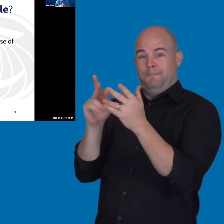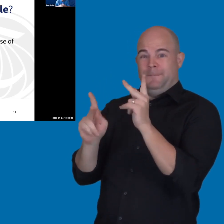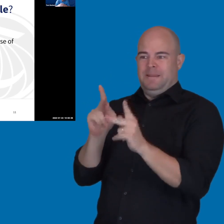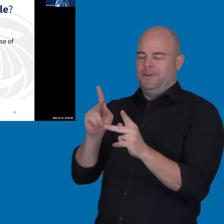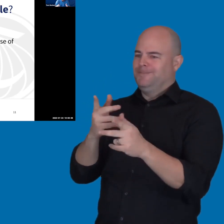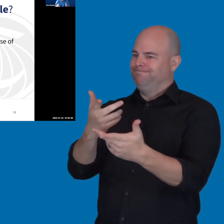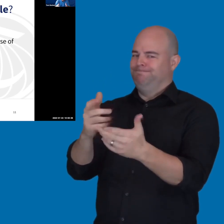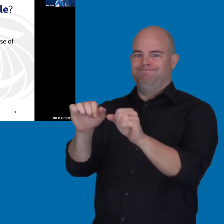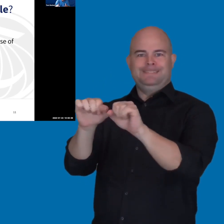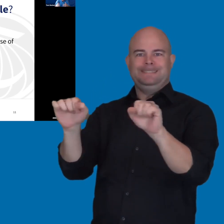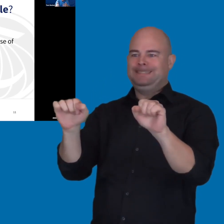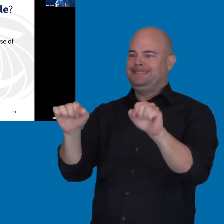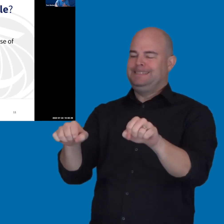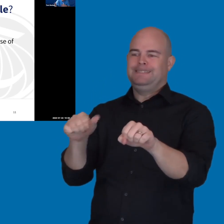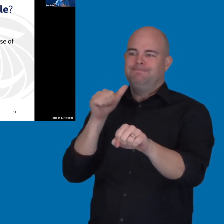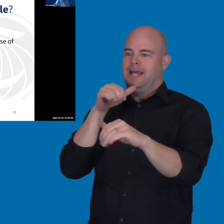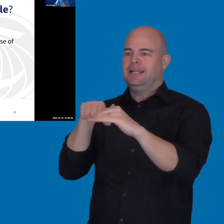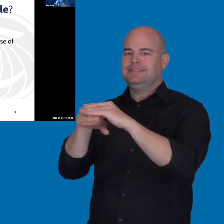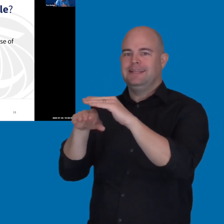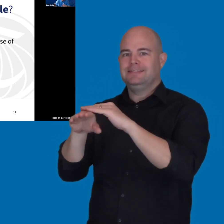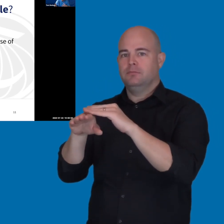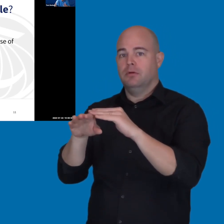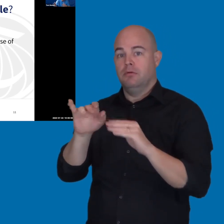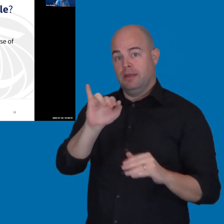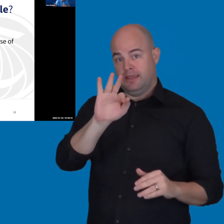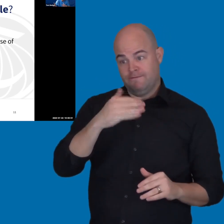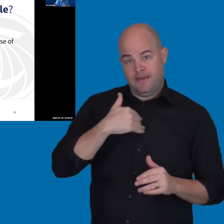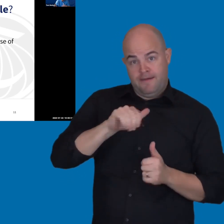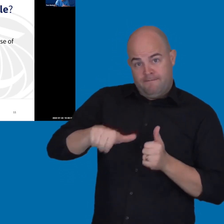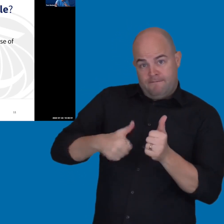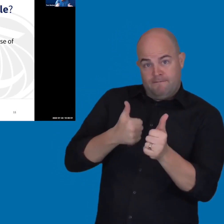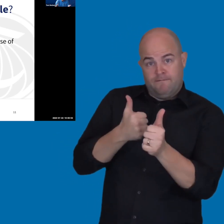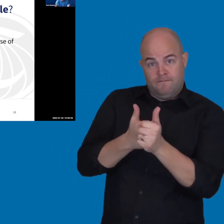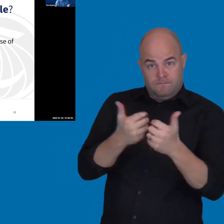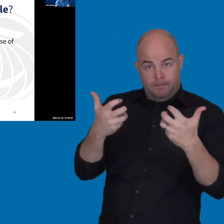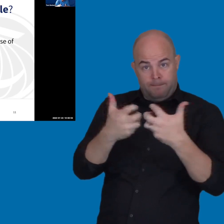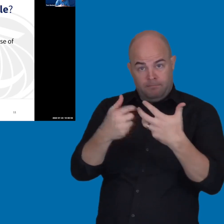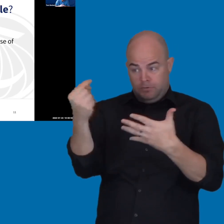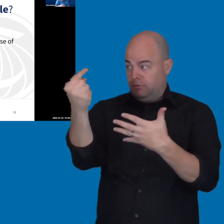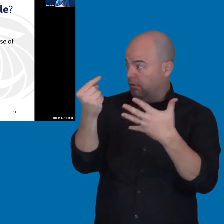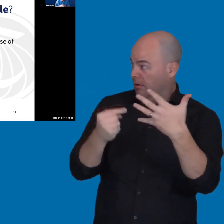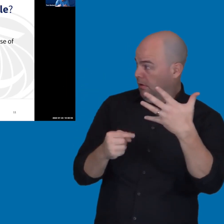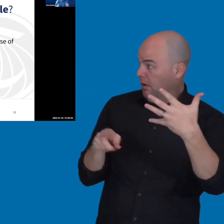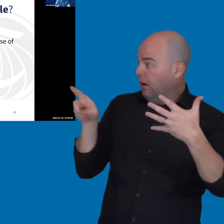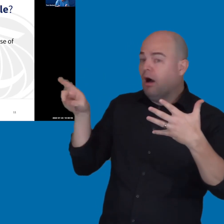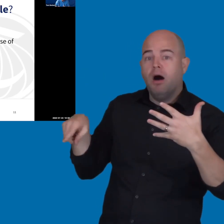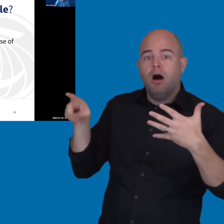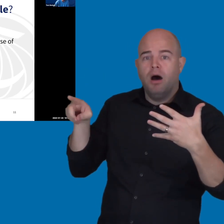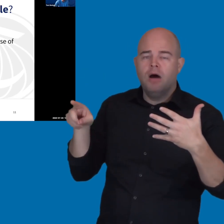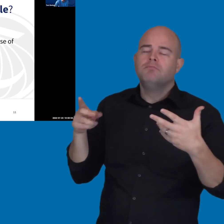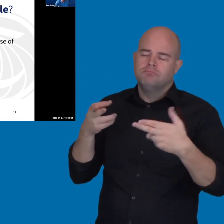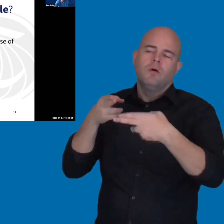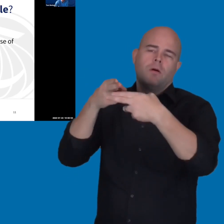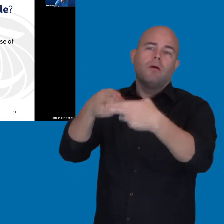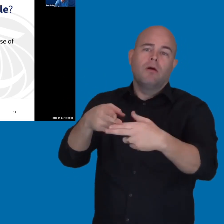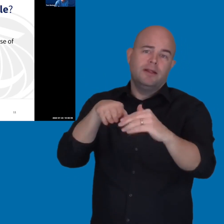but provided you have an alternate means of access that meet all these criteria, it would be considered accessible as well.